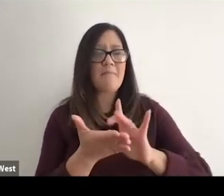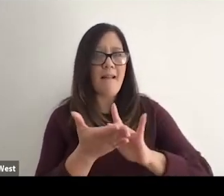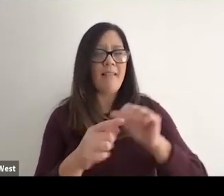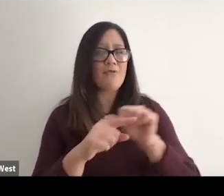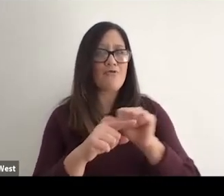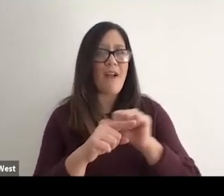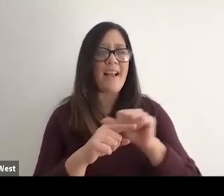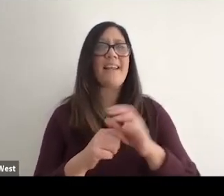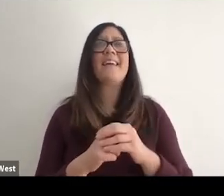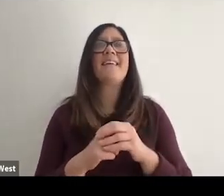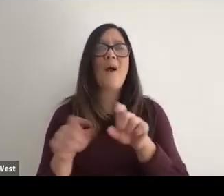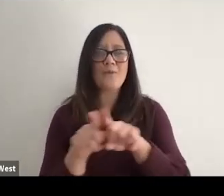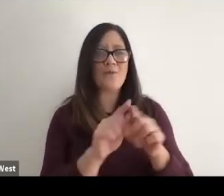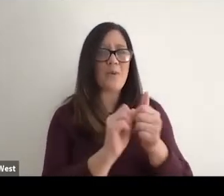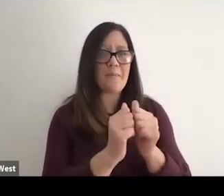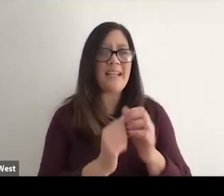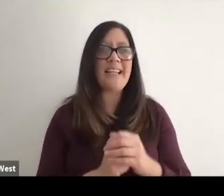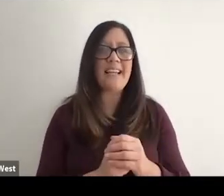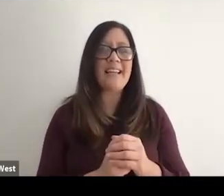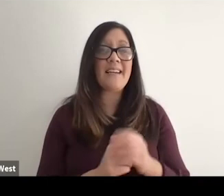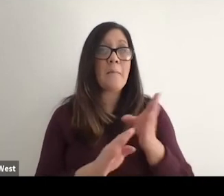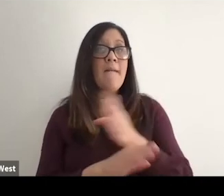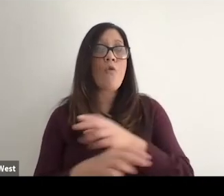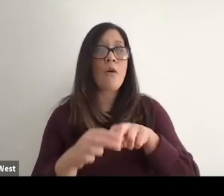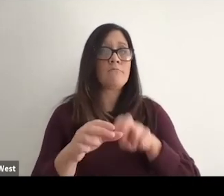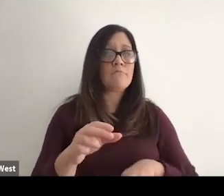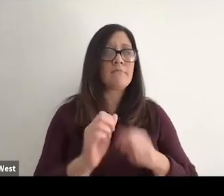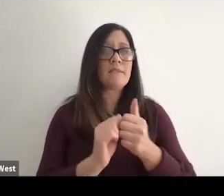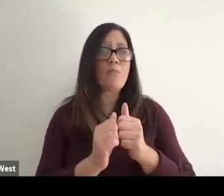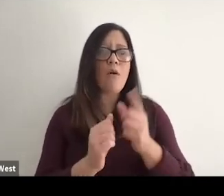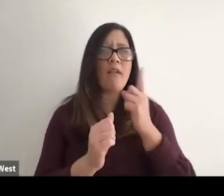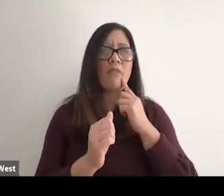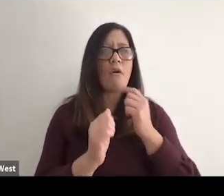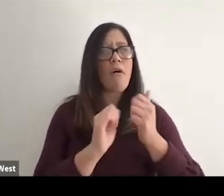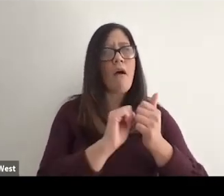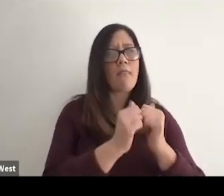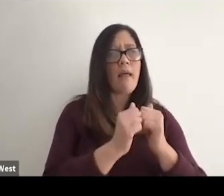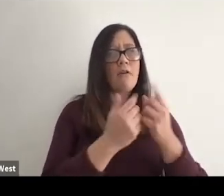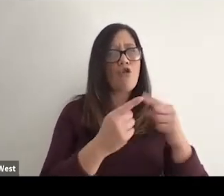and so even before I retired from sport, I was already thinking about how could I bridge my athletic.